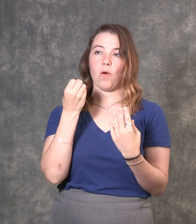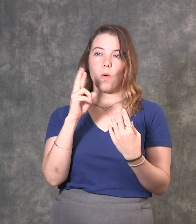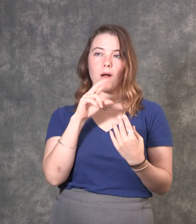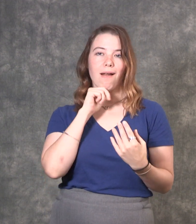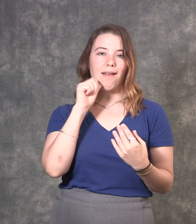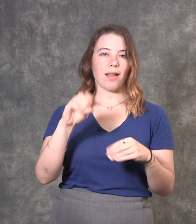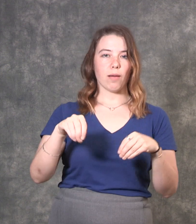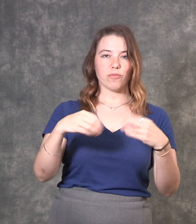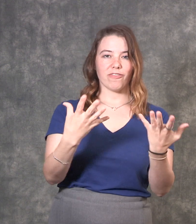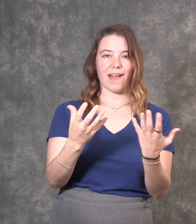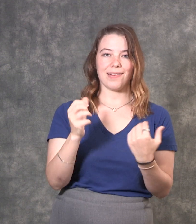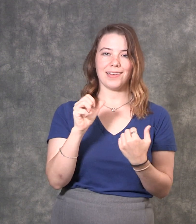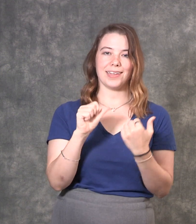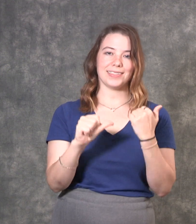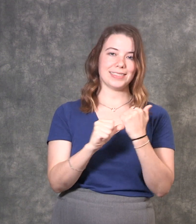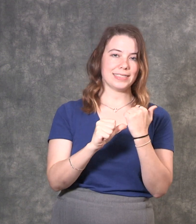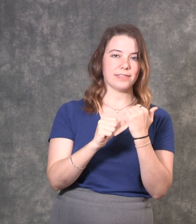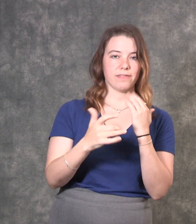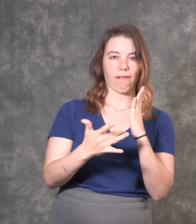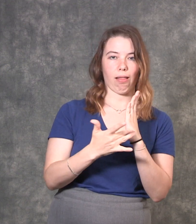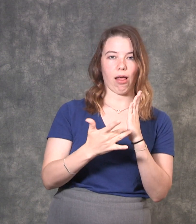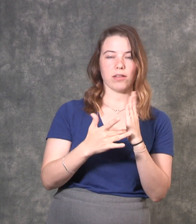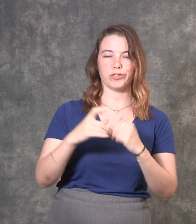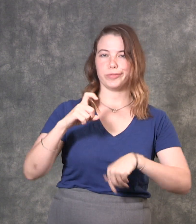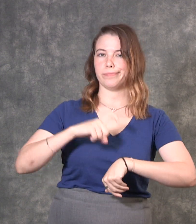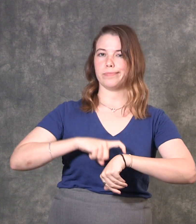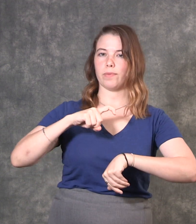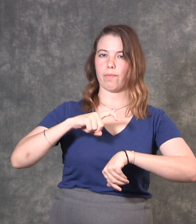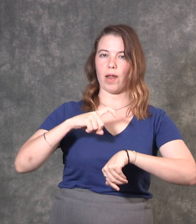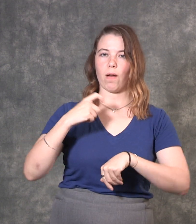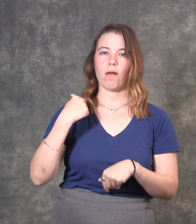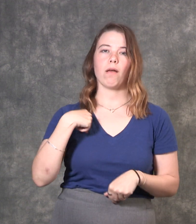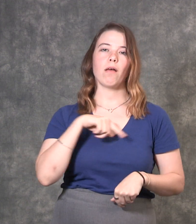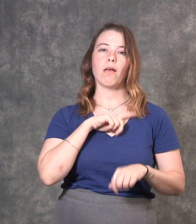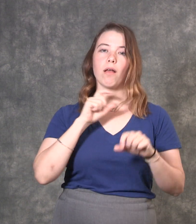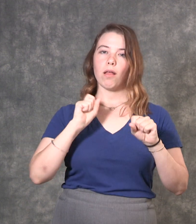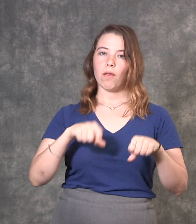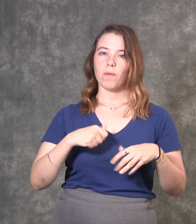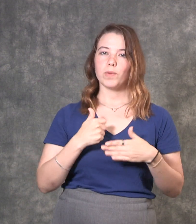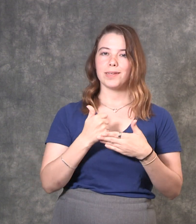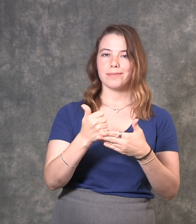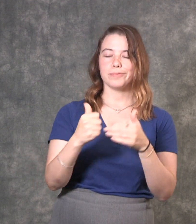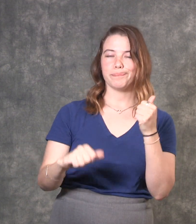trainings, or not providing the assistive technology in a timely manner